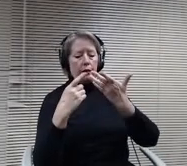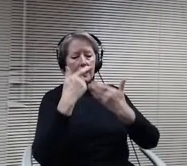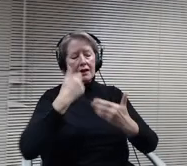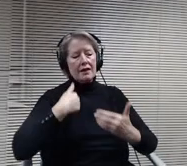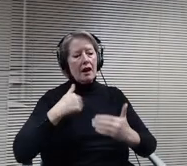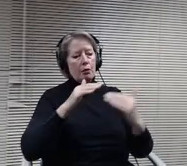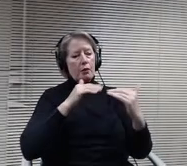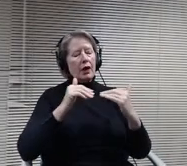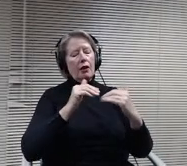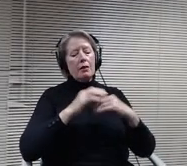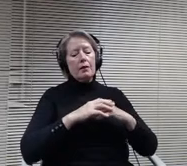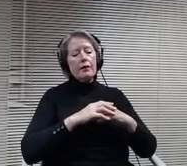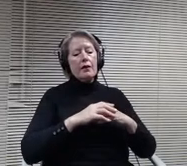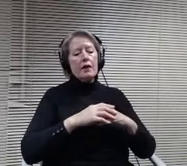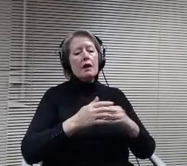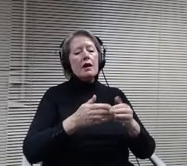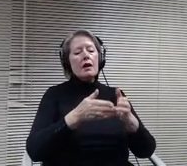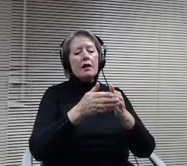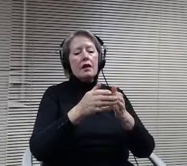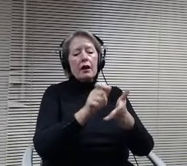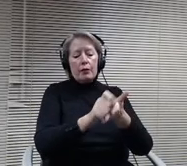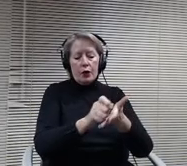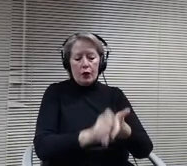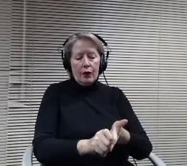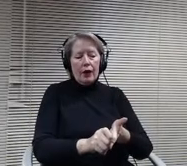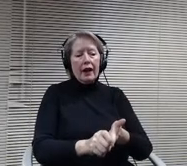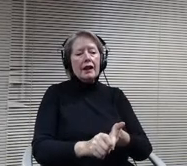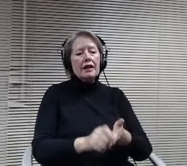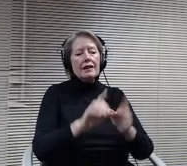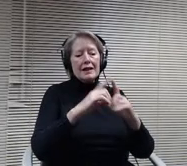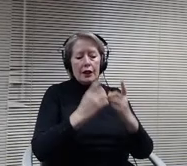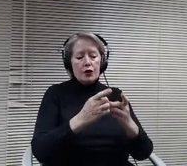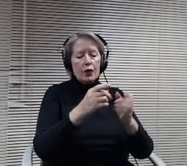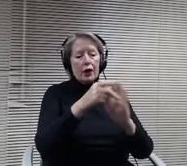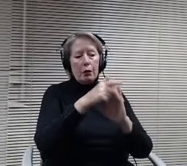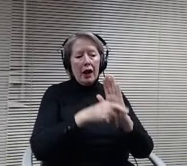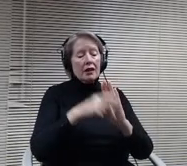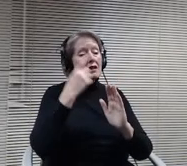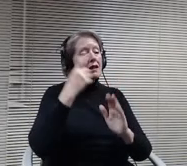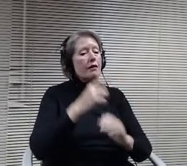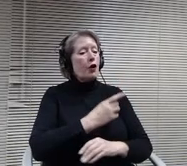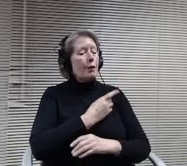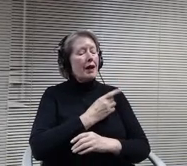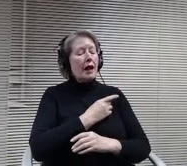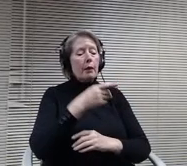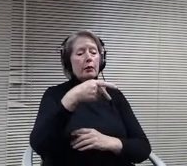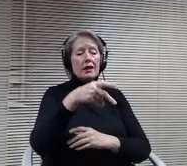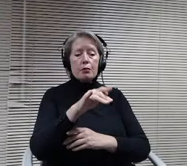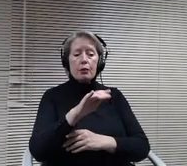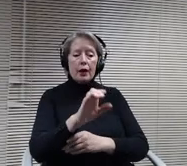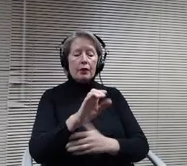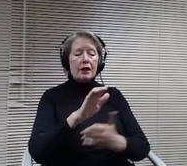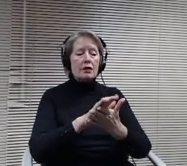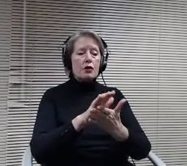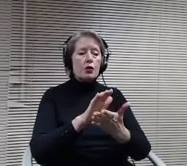the Minneapolis Public Schools and can bear witness to the detrimental impact to all of our students when we do not address